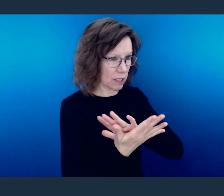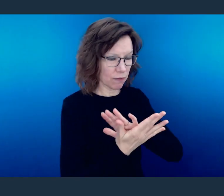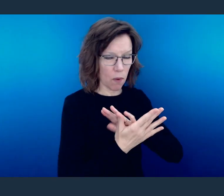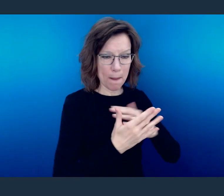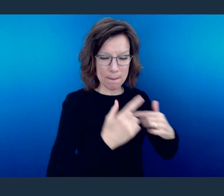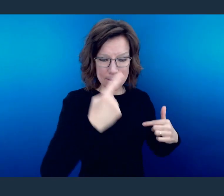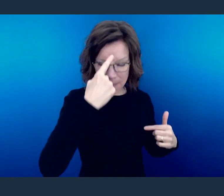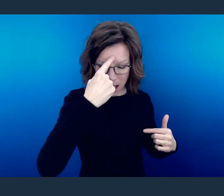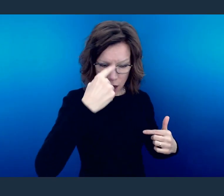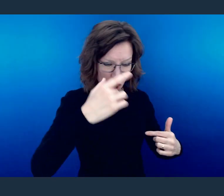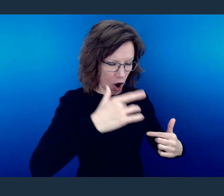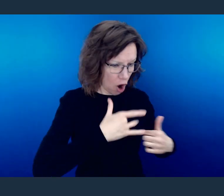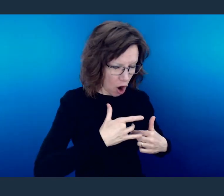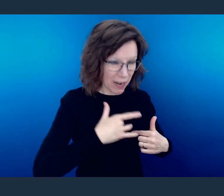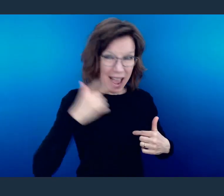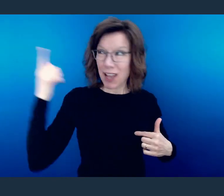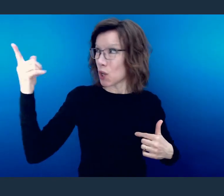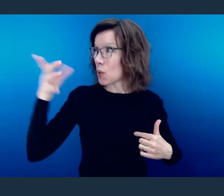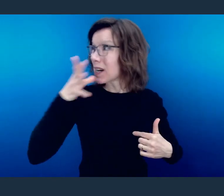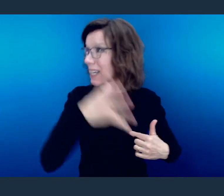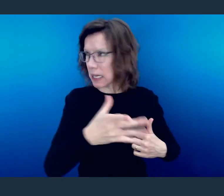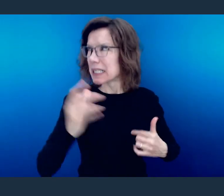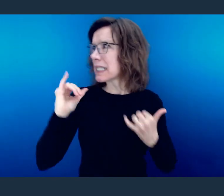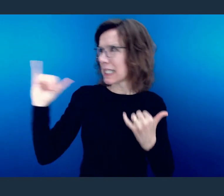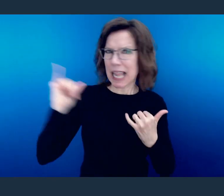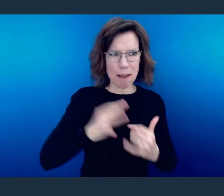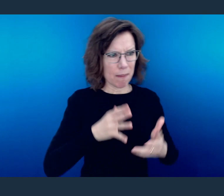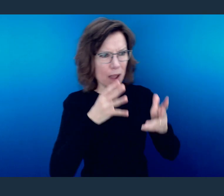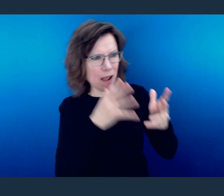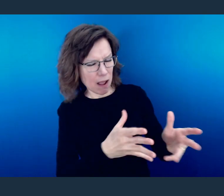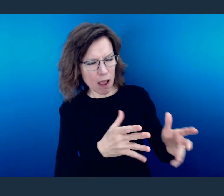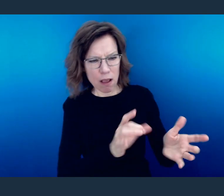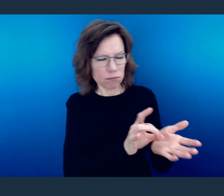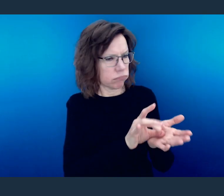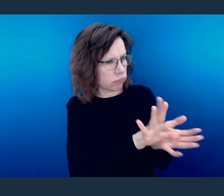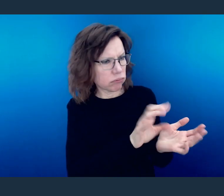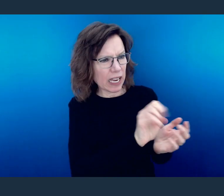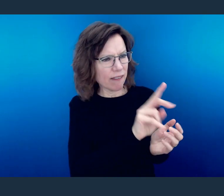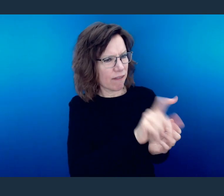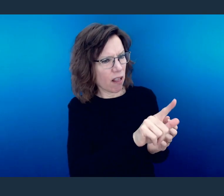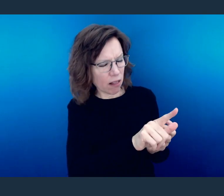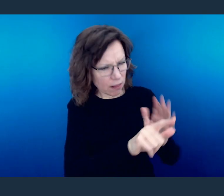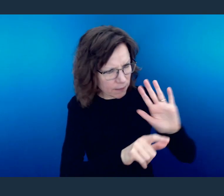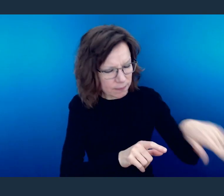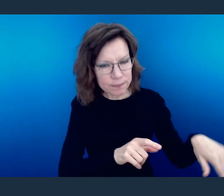So the things that displease God now displease you. And that's why you can abhor what is evil.